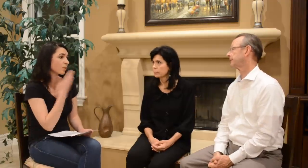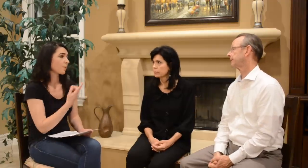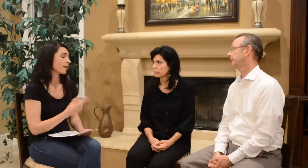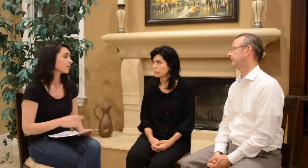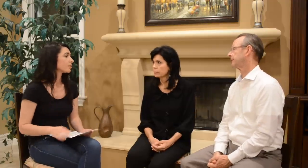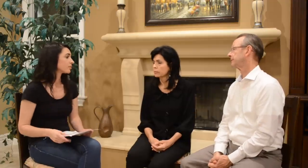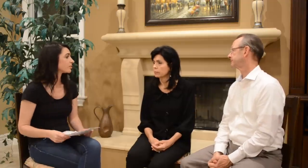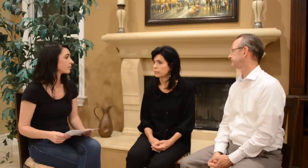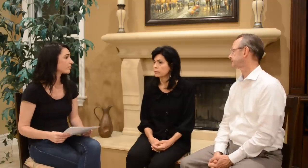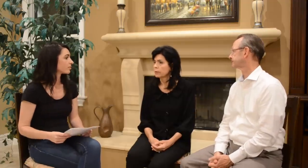That’s a good one.